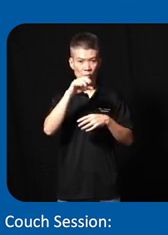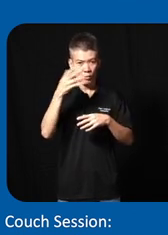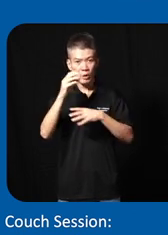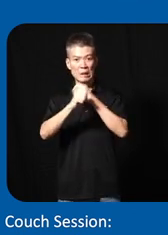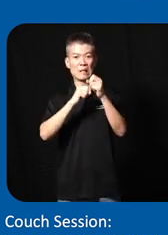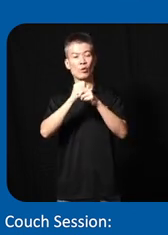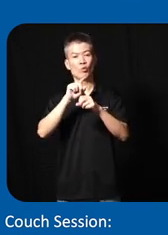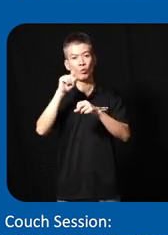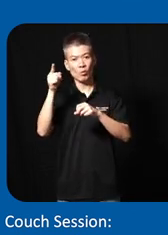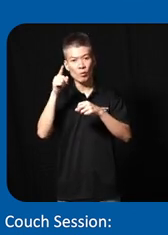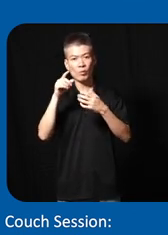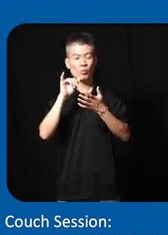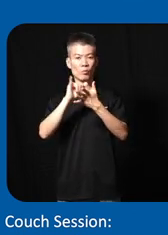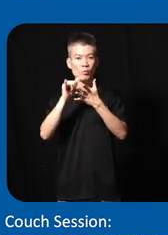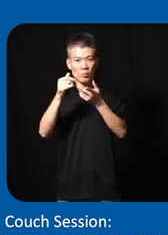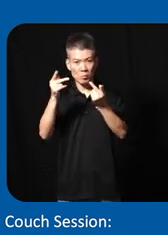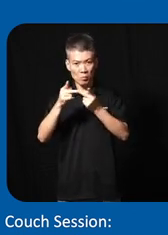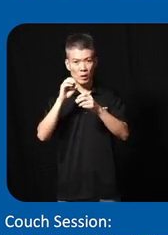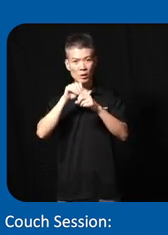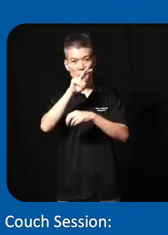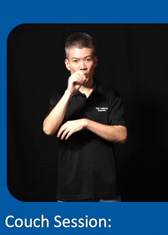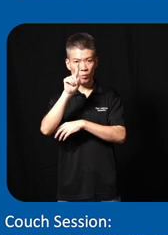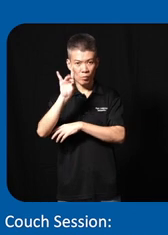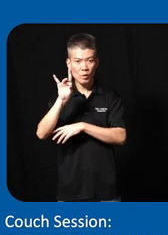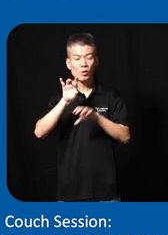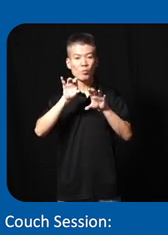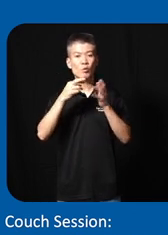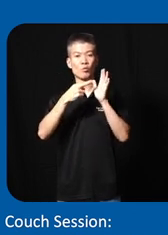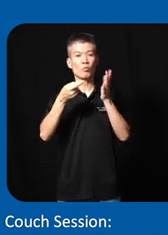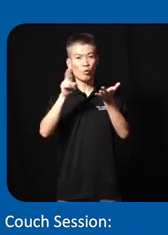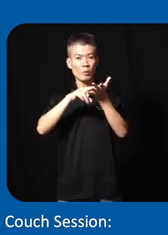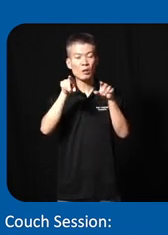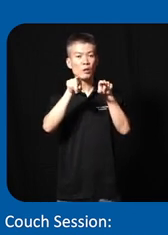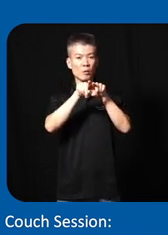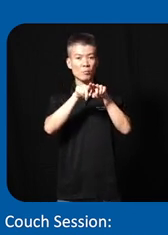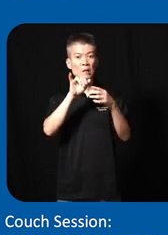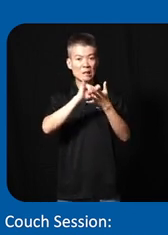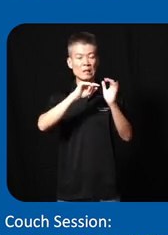we went to Baner masine in 2018 to do to replicate the same so this initiative has